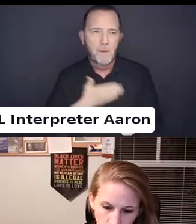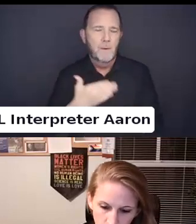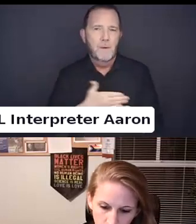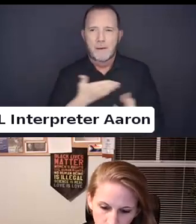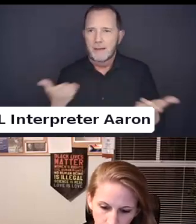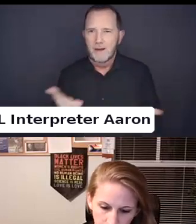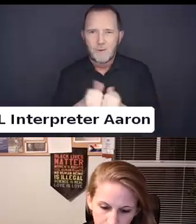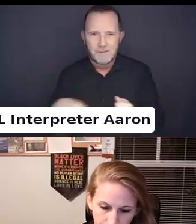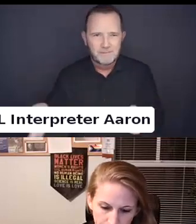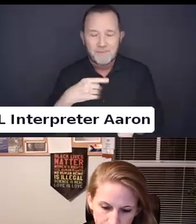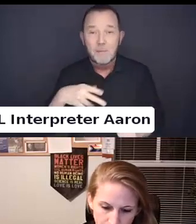My pronouns are she, her, hers.